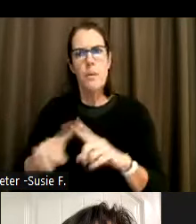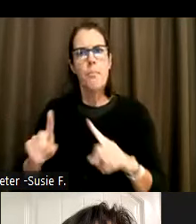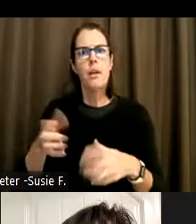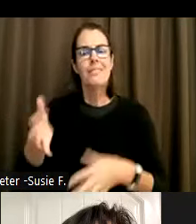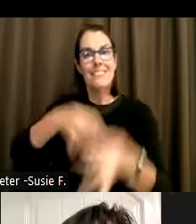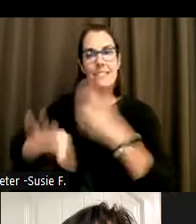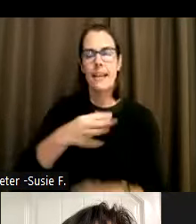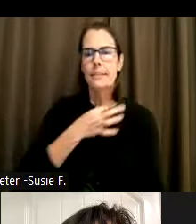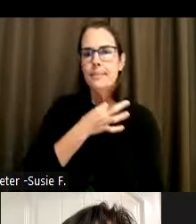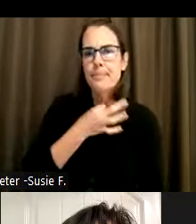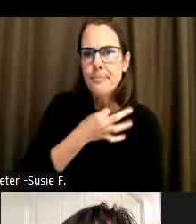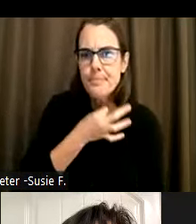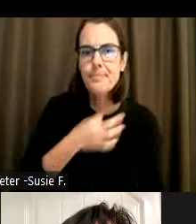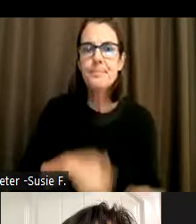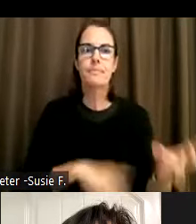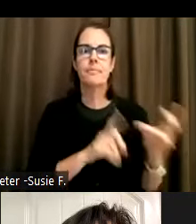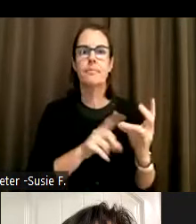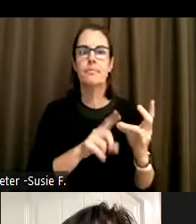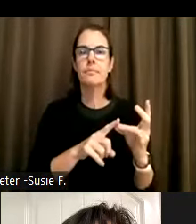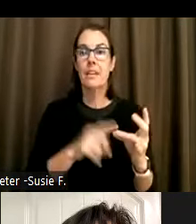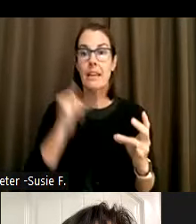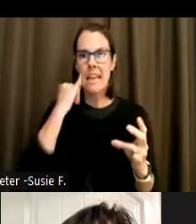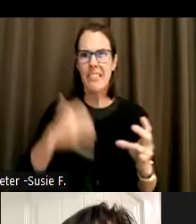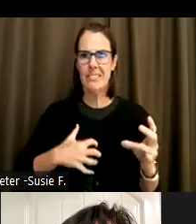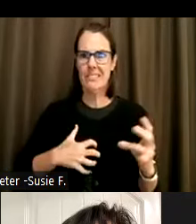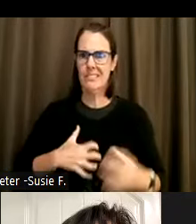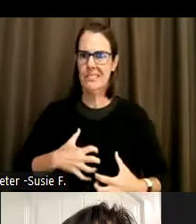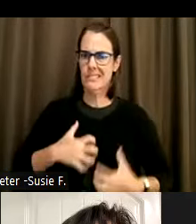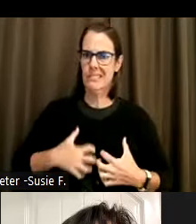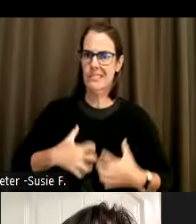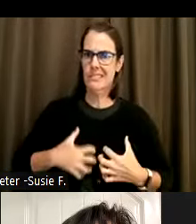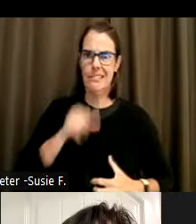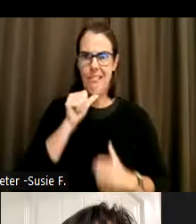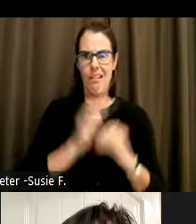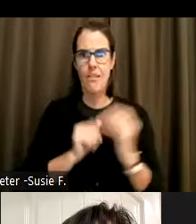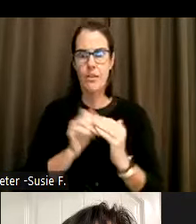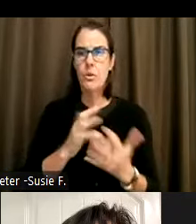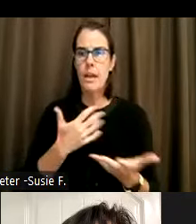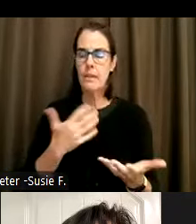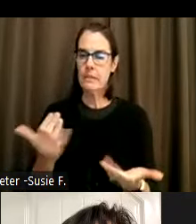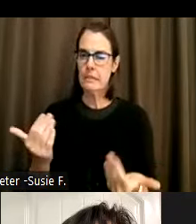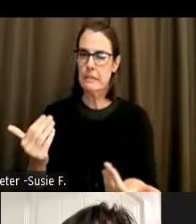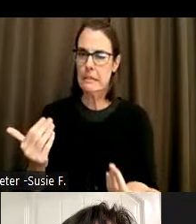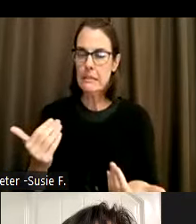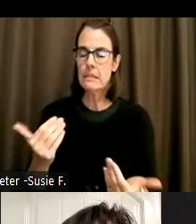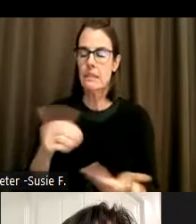Lean into discomfort. Own your impact and commit to repair if your impact is negative